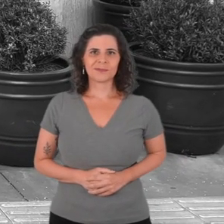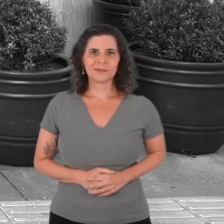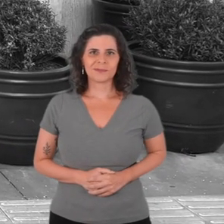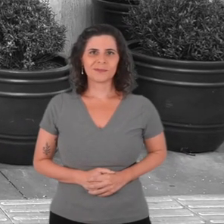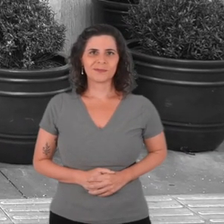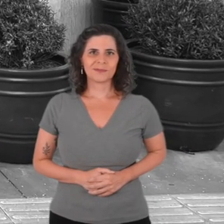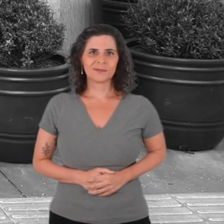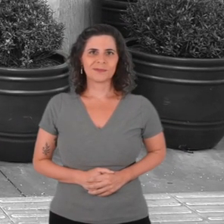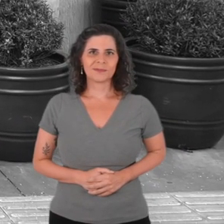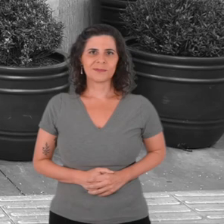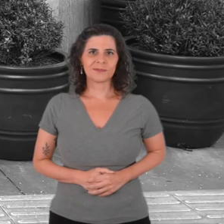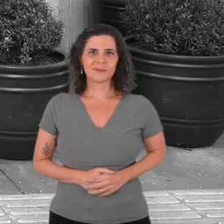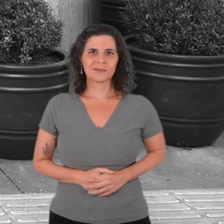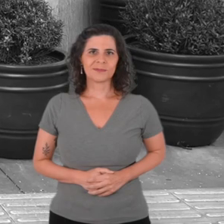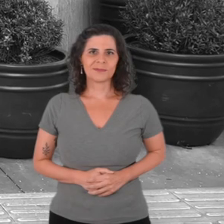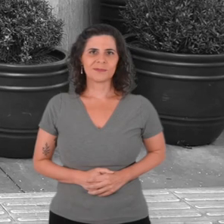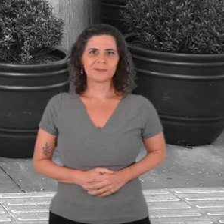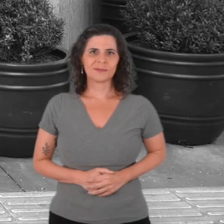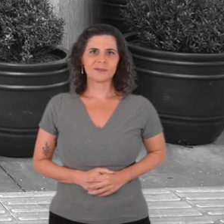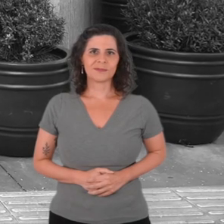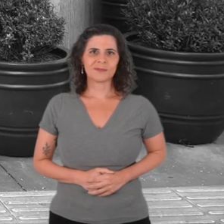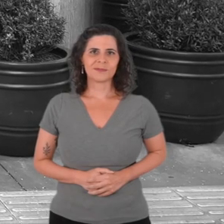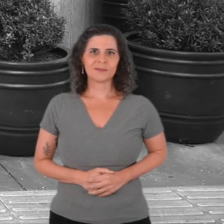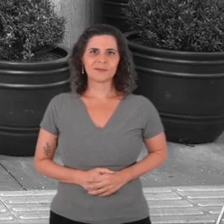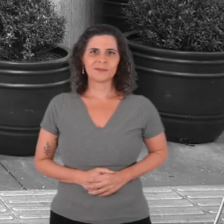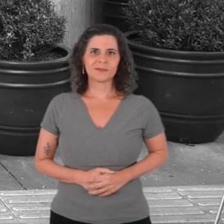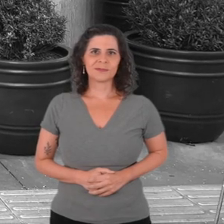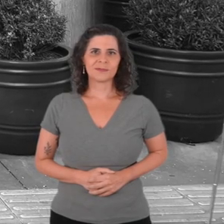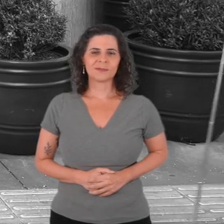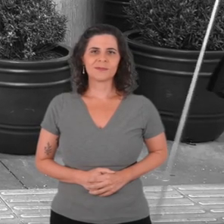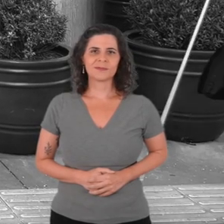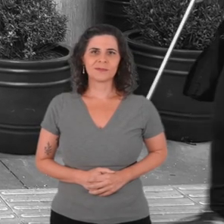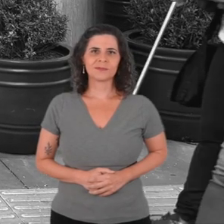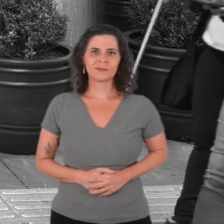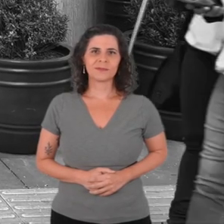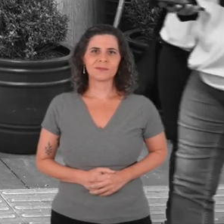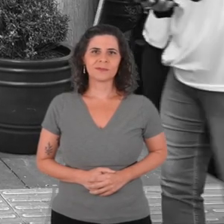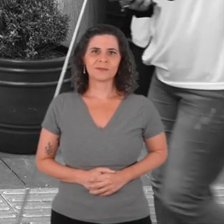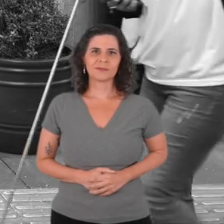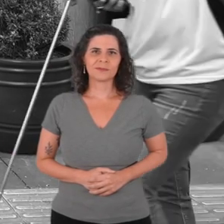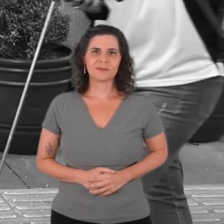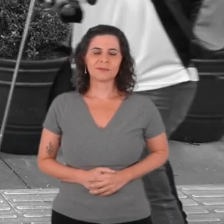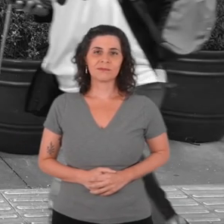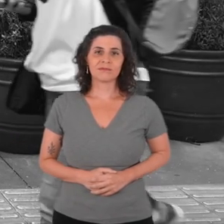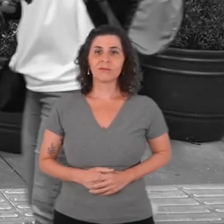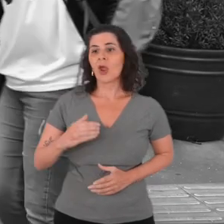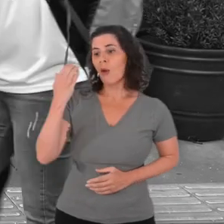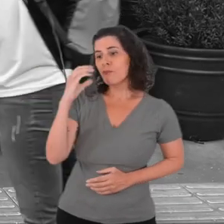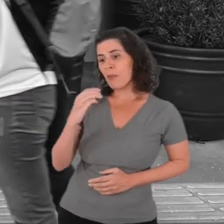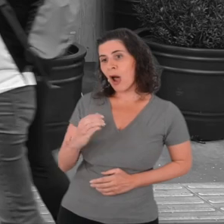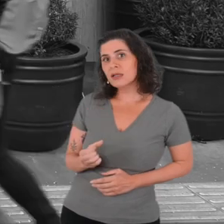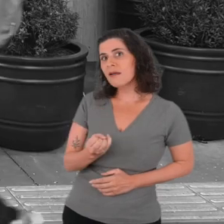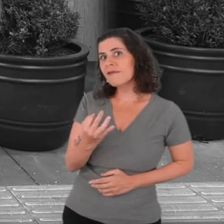[Homeless makeshift cabin on the avenue] [Posts by several participants]